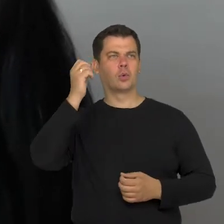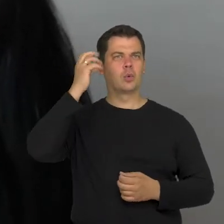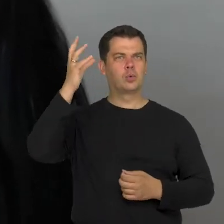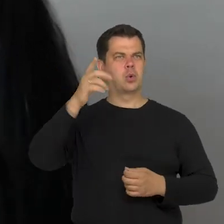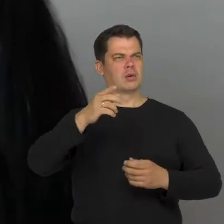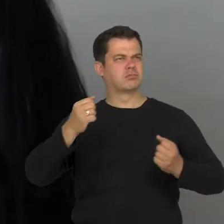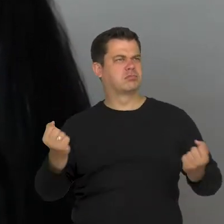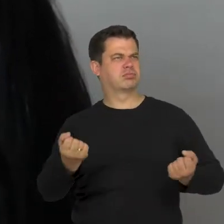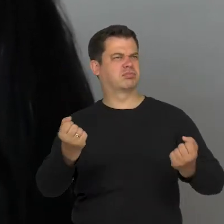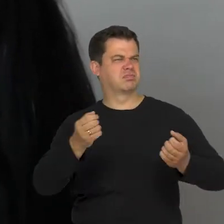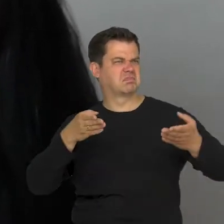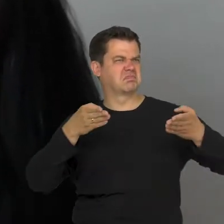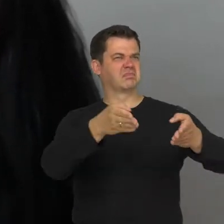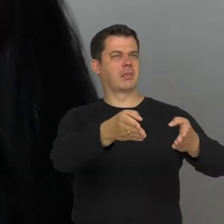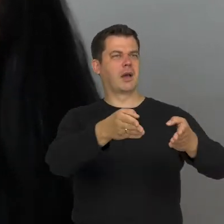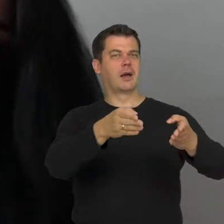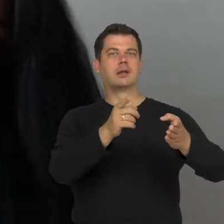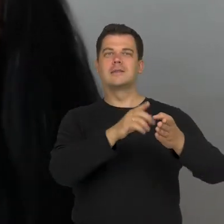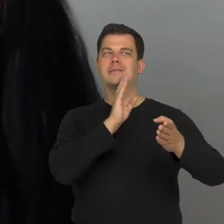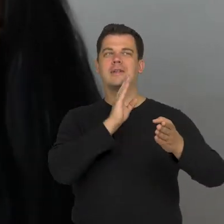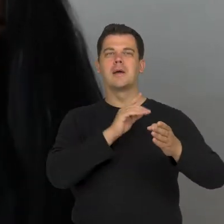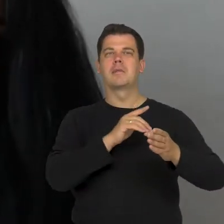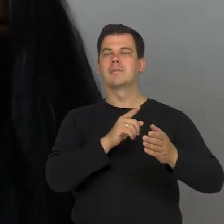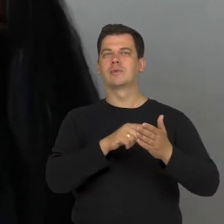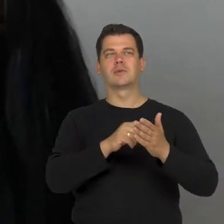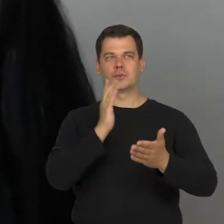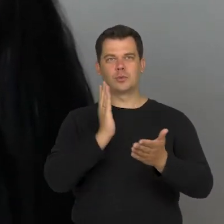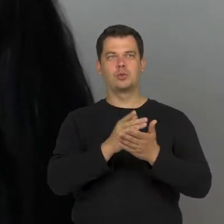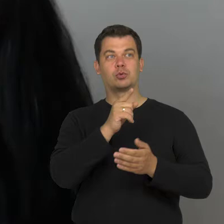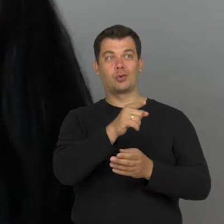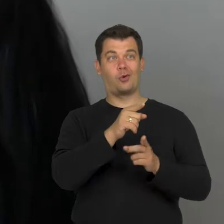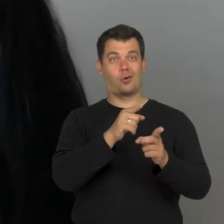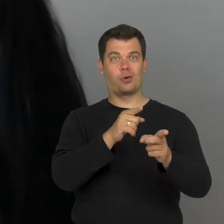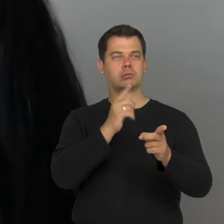that, at first glance, it becomes as a rejected image